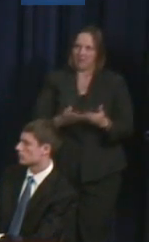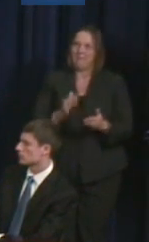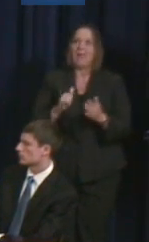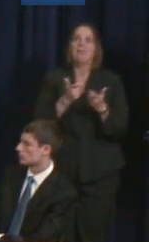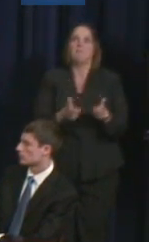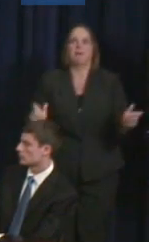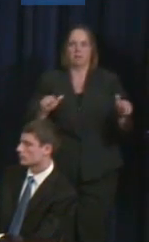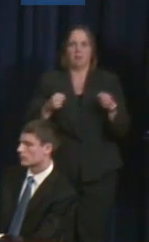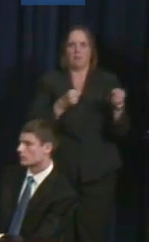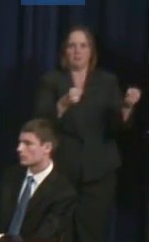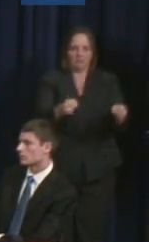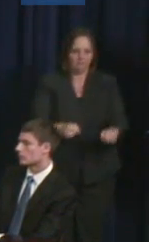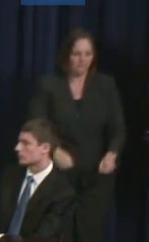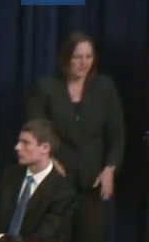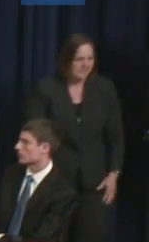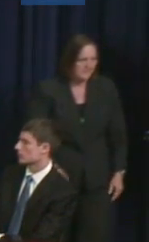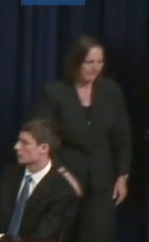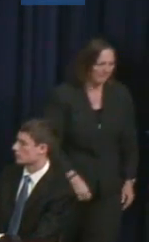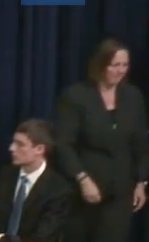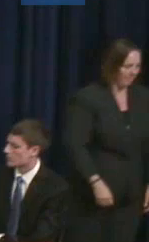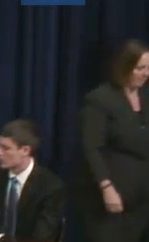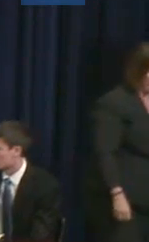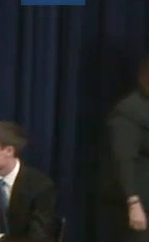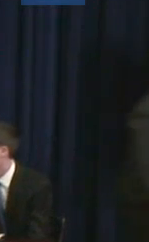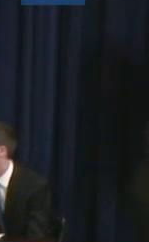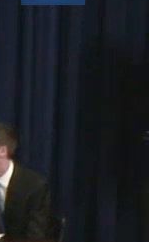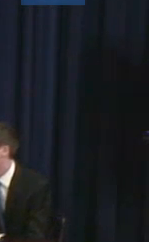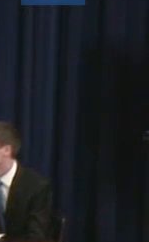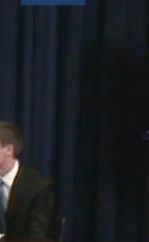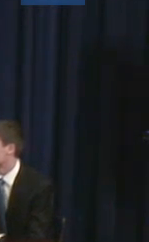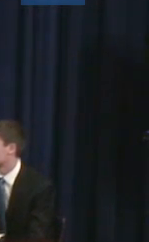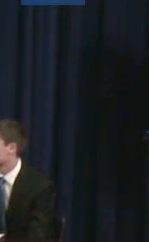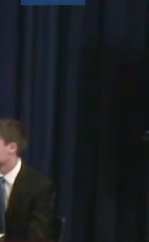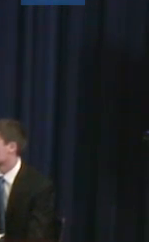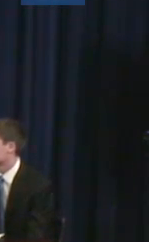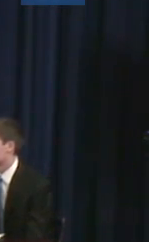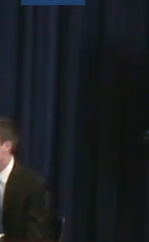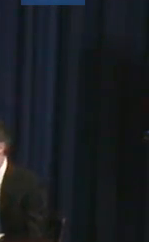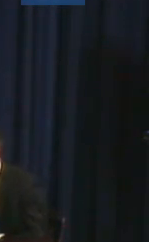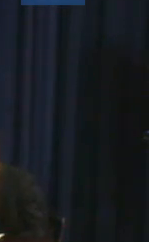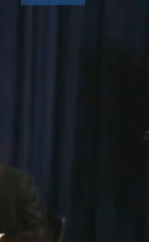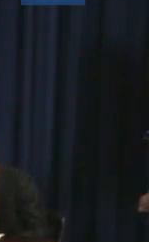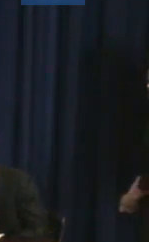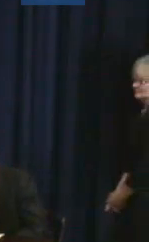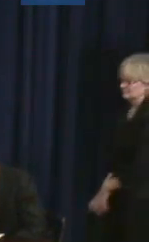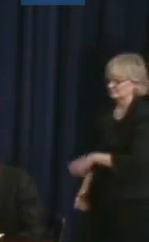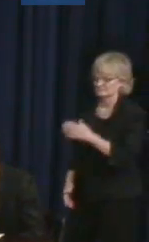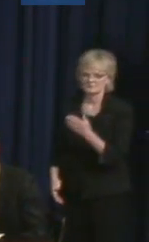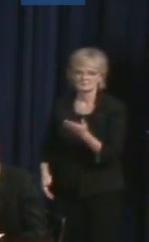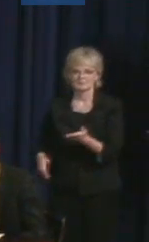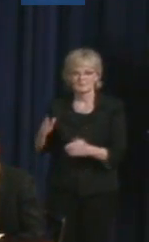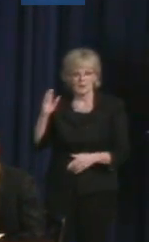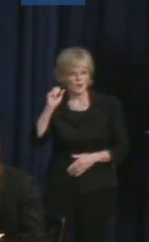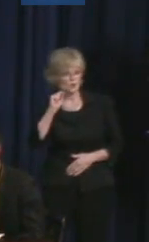Do anybody else here want to talk about social media or how you're getting your messages -- yeah, Brian. Brian Meersma: I guess I can kind of echo what the other